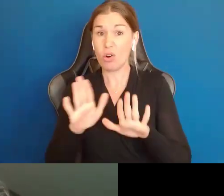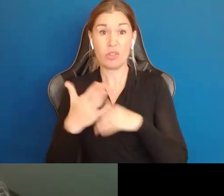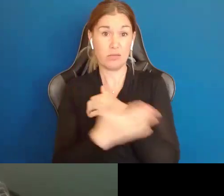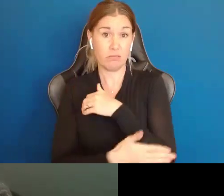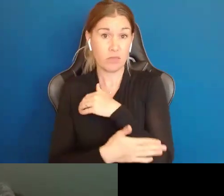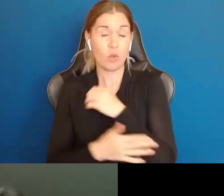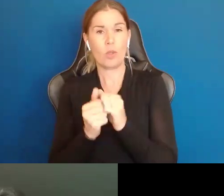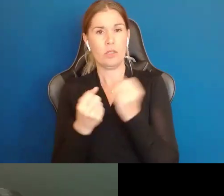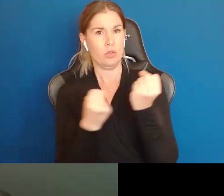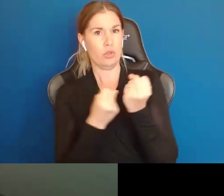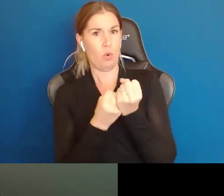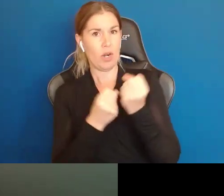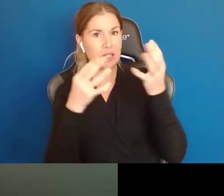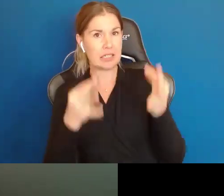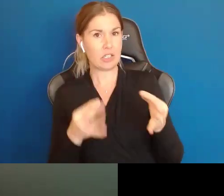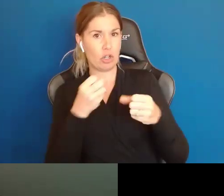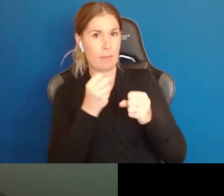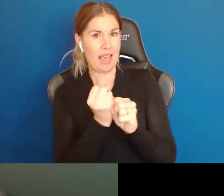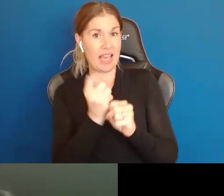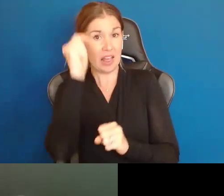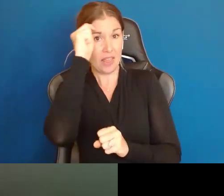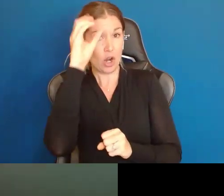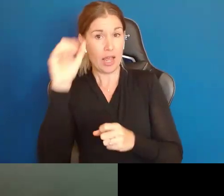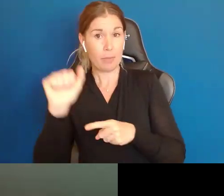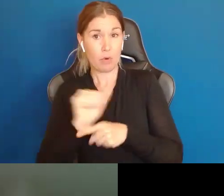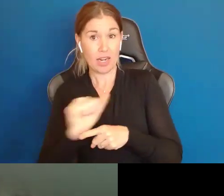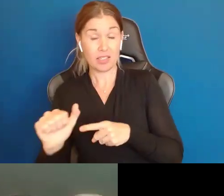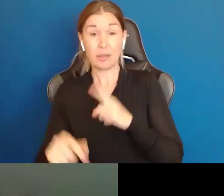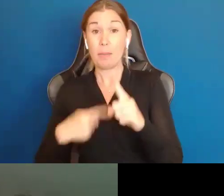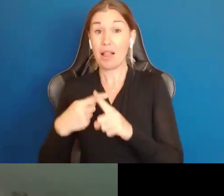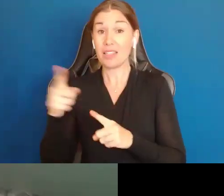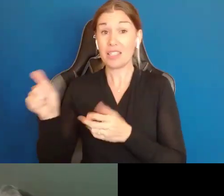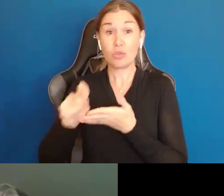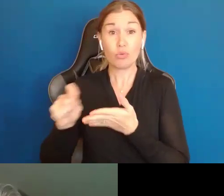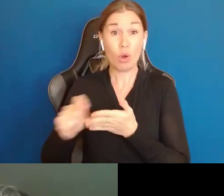theory and practice. He has written and co-written over 60 publications on Supported Decision Making,